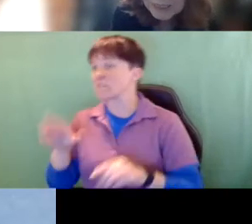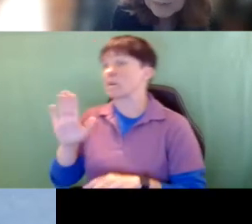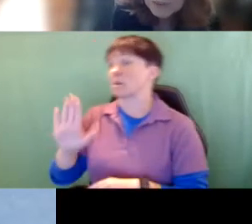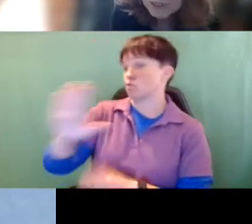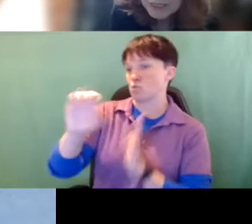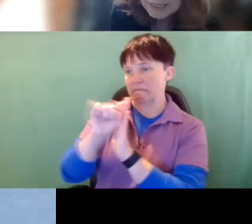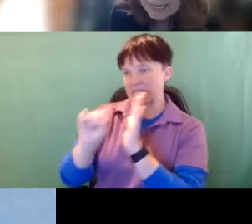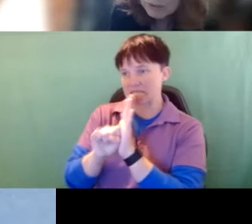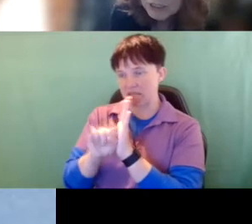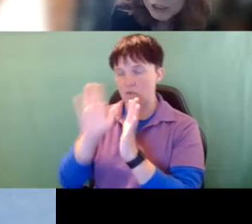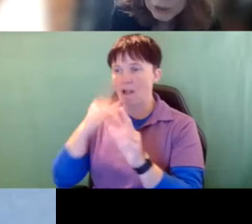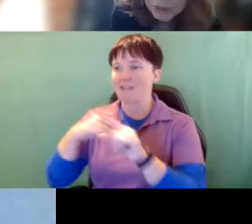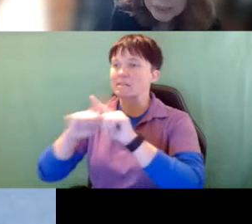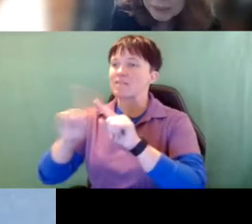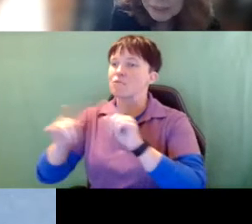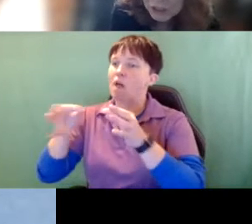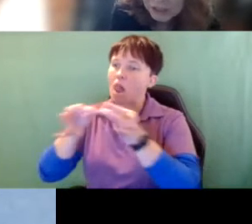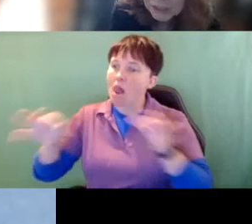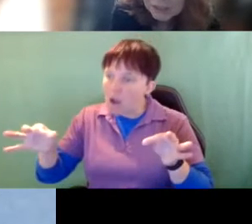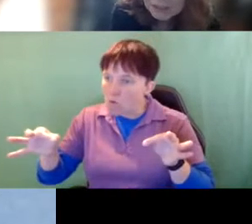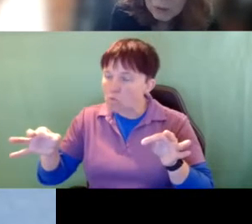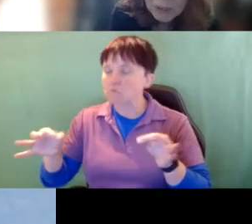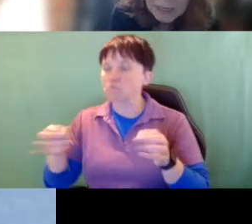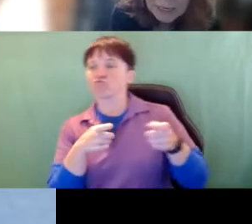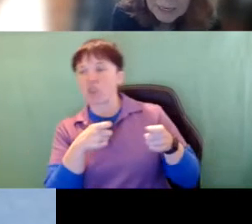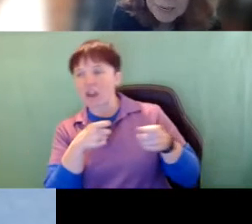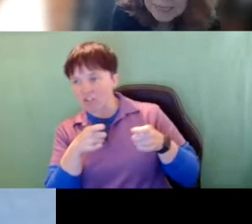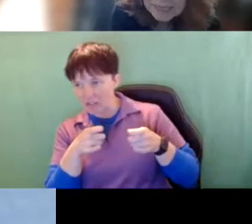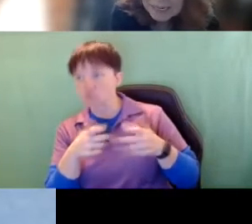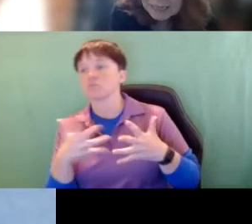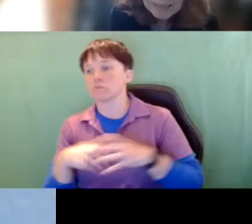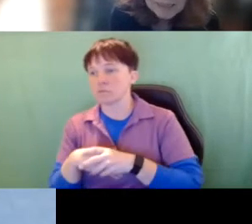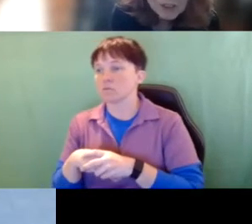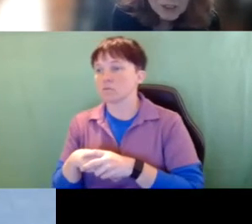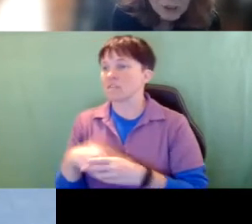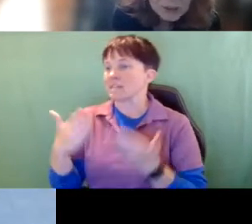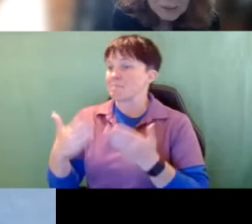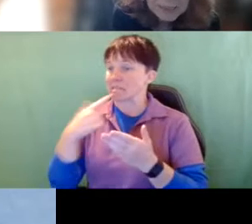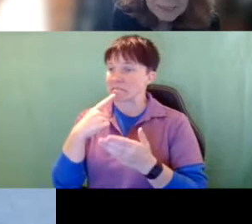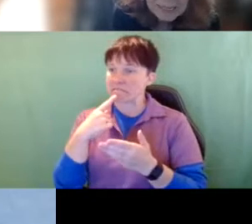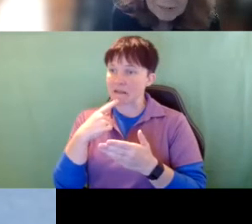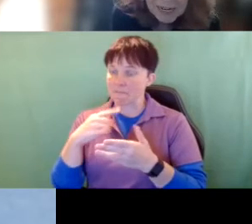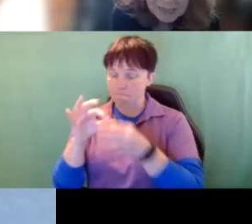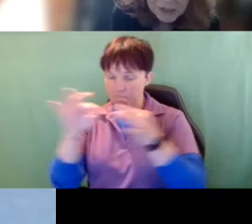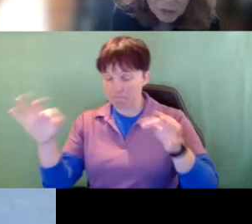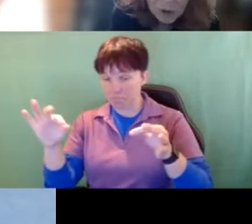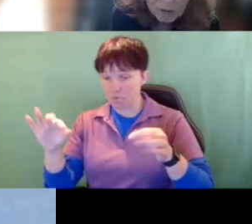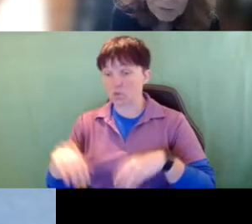different language and regulations, so it may say that a student to be deaf has to qualify